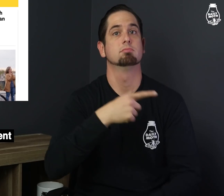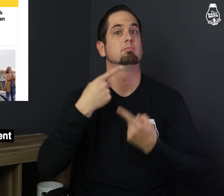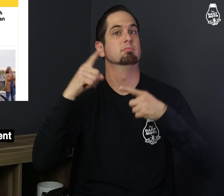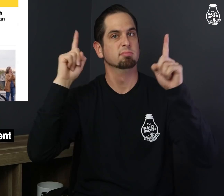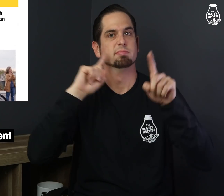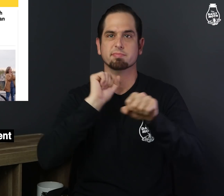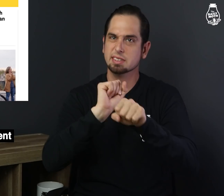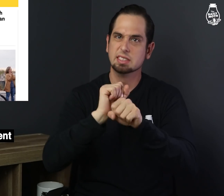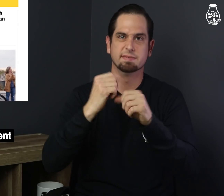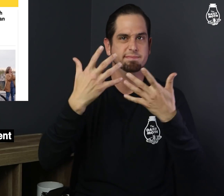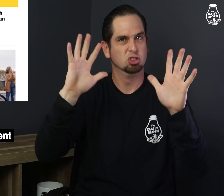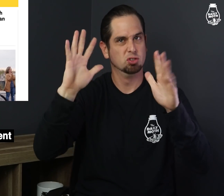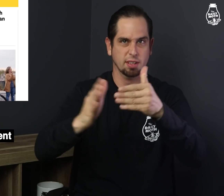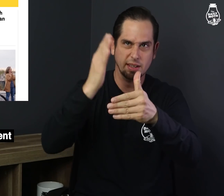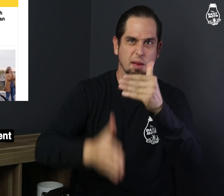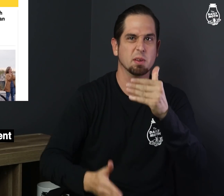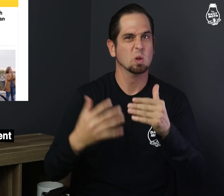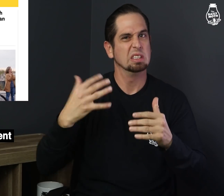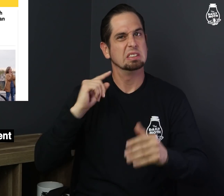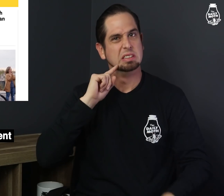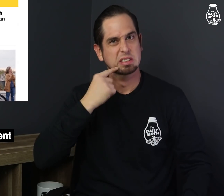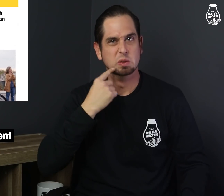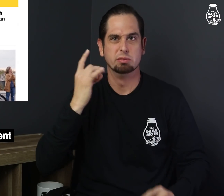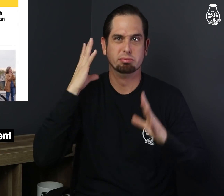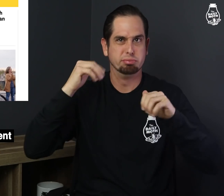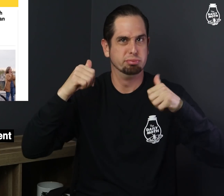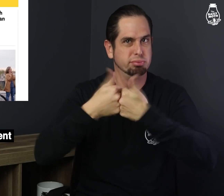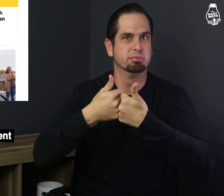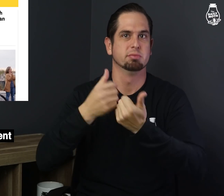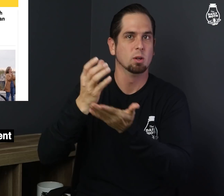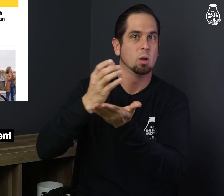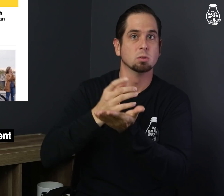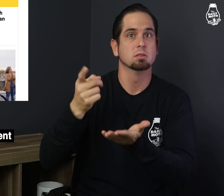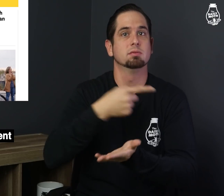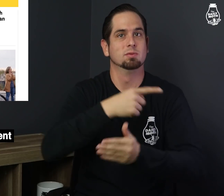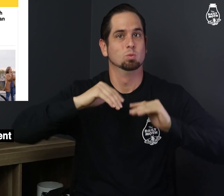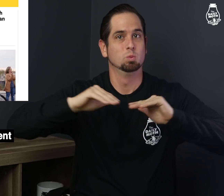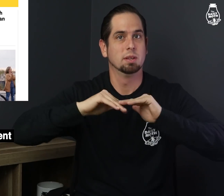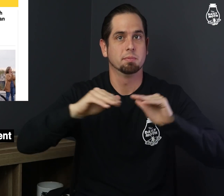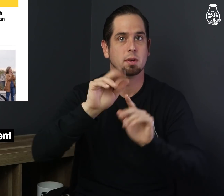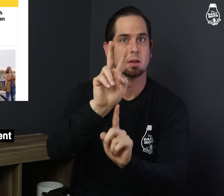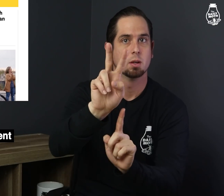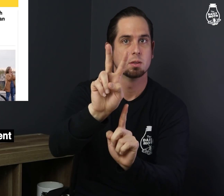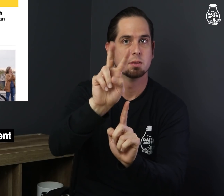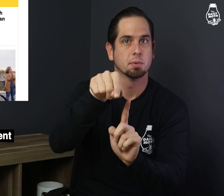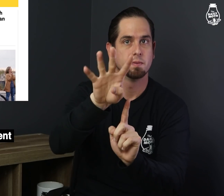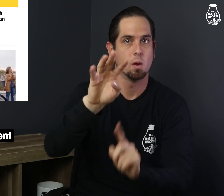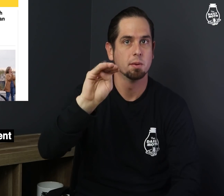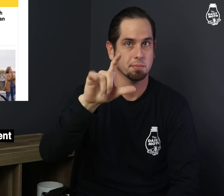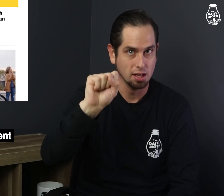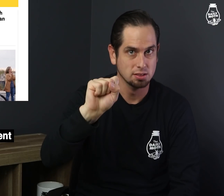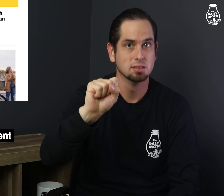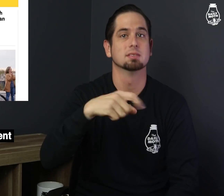He completed the grueling course by swimming 2.4 miles,